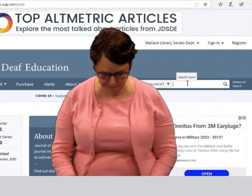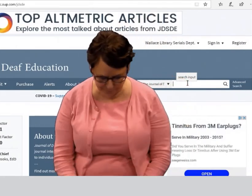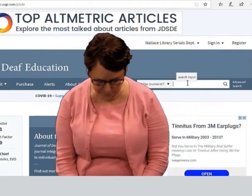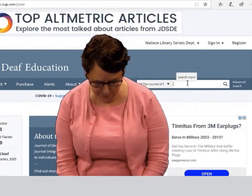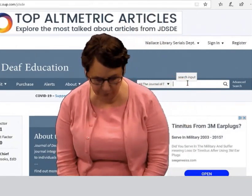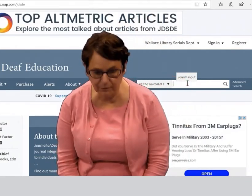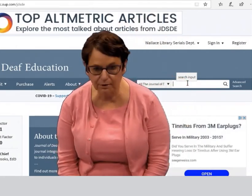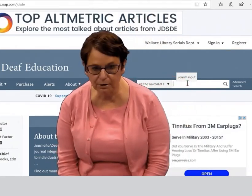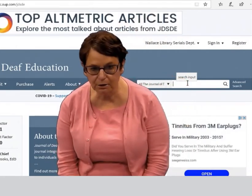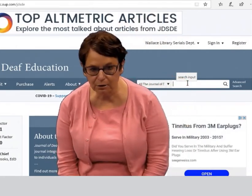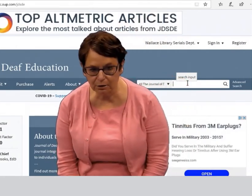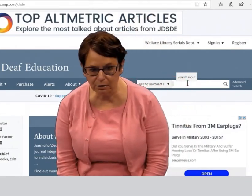a different database.